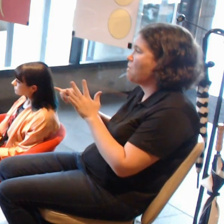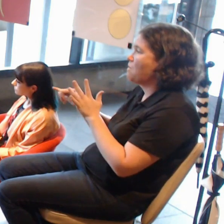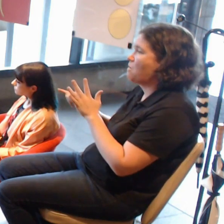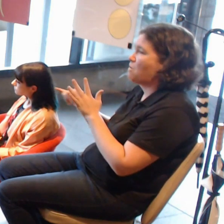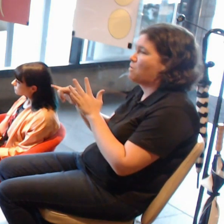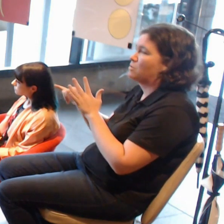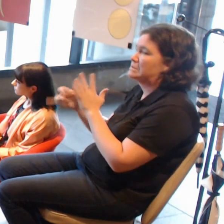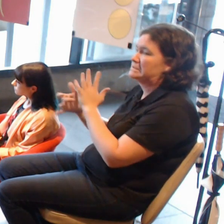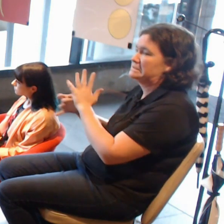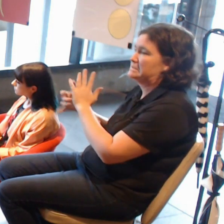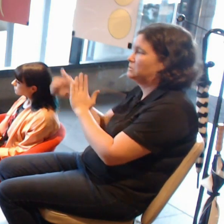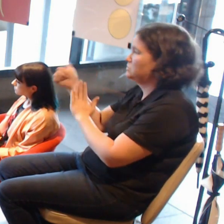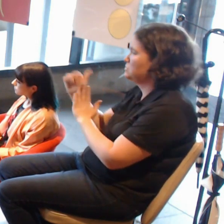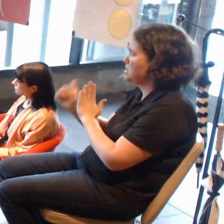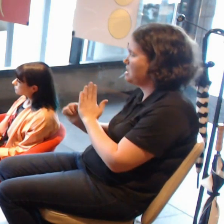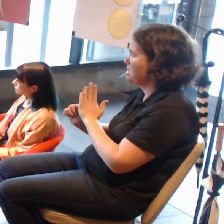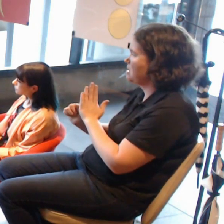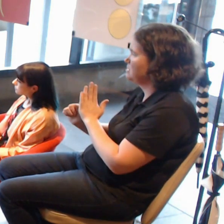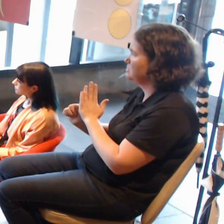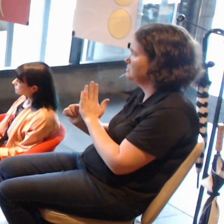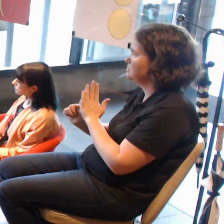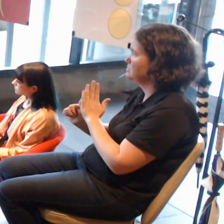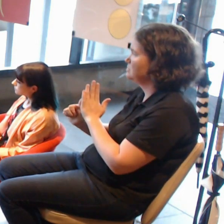So for anyone who went on the Facebook page, or you can go on later,